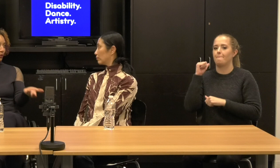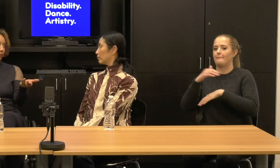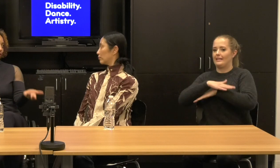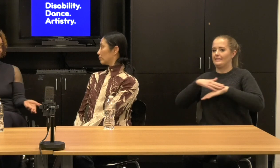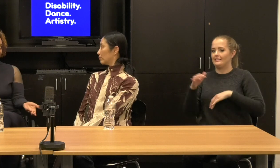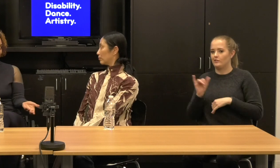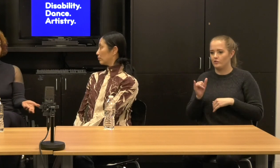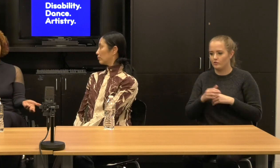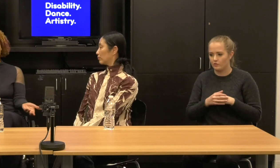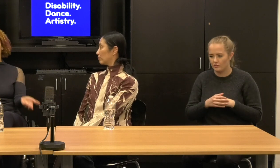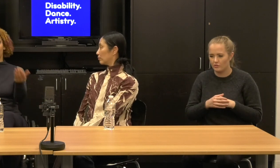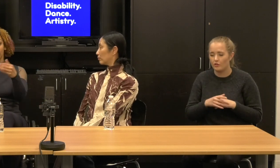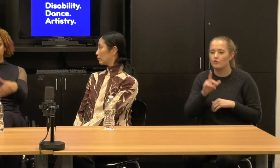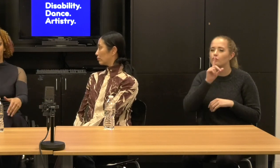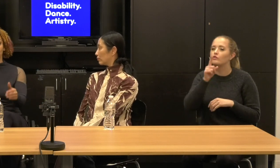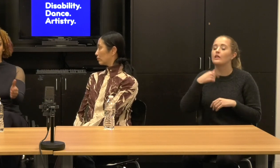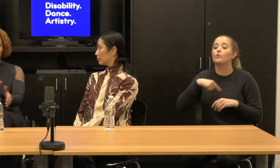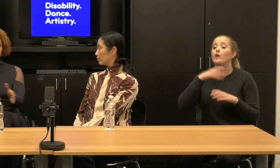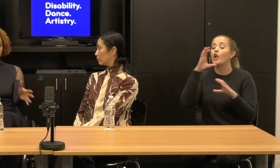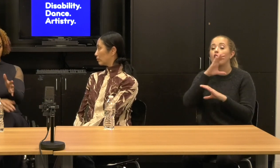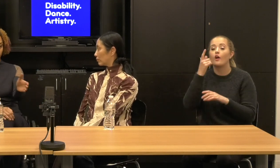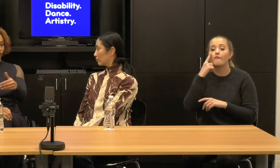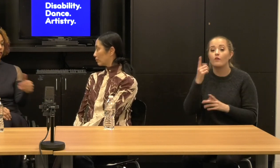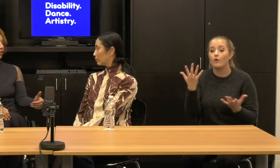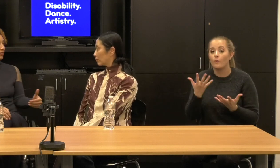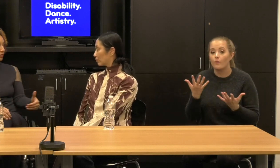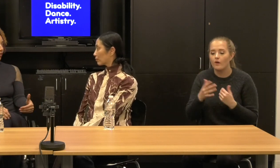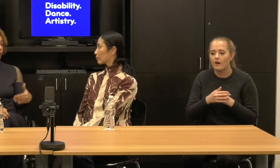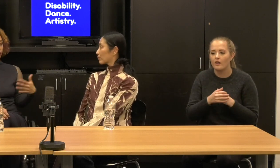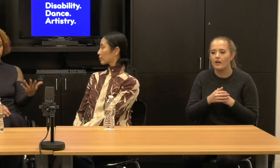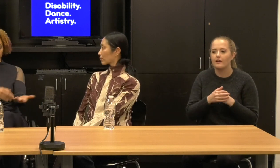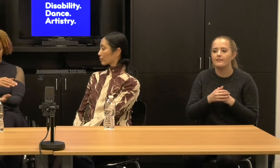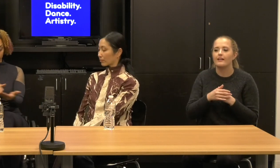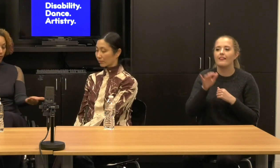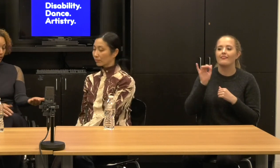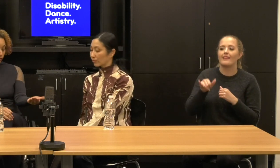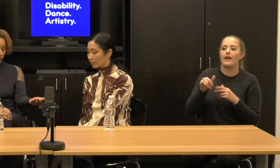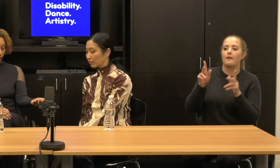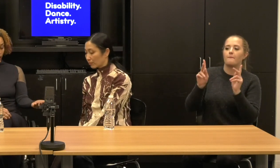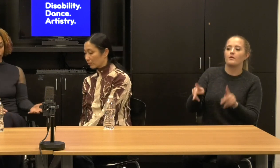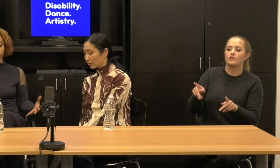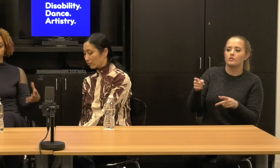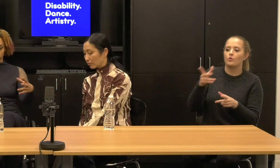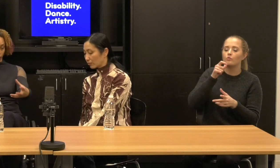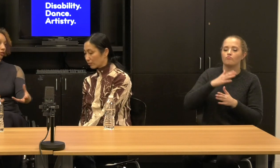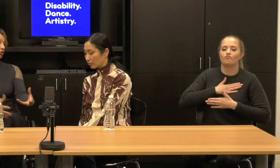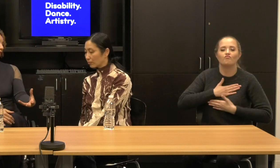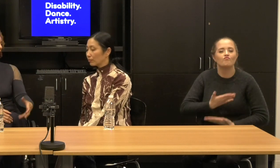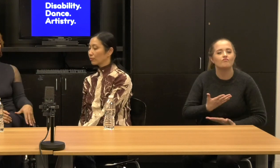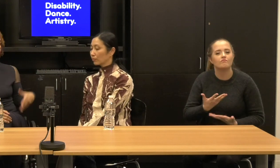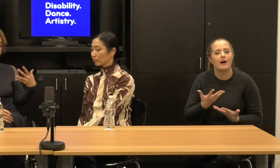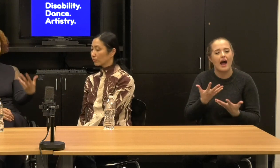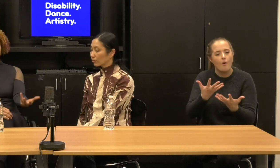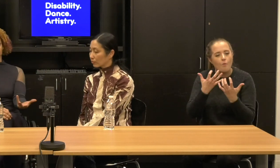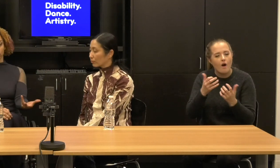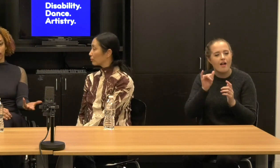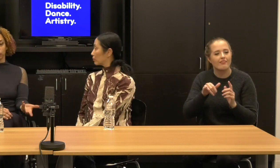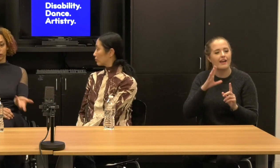with a presenter who's like, I want this experience, I want this culture, I want this moment, I